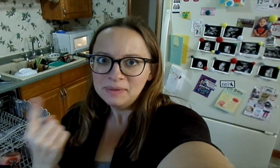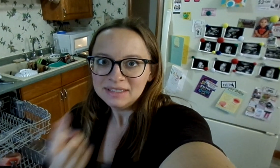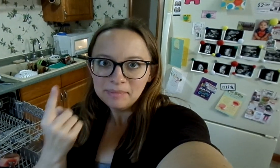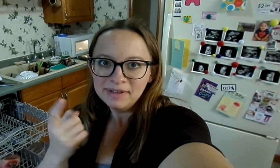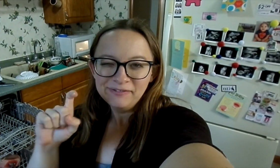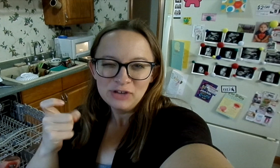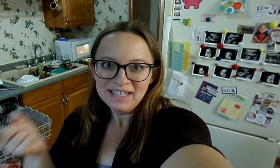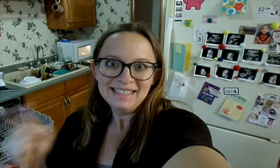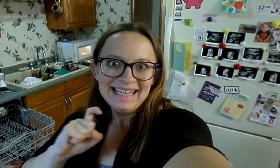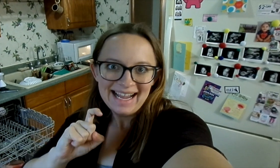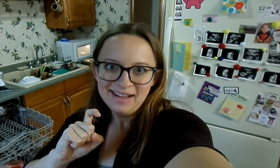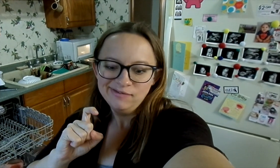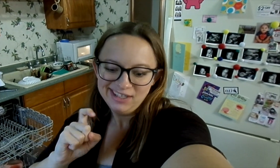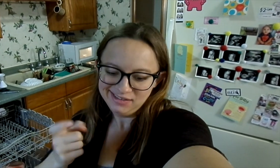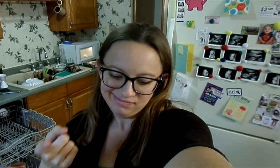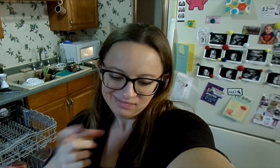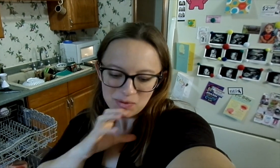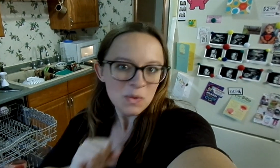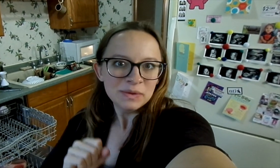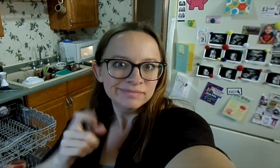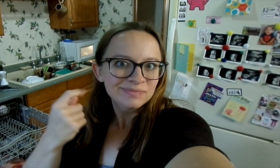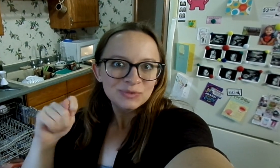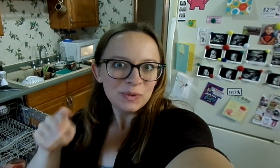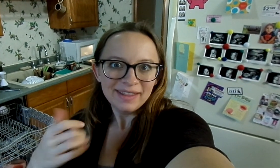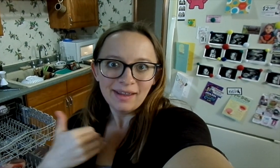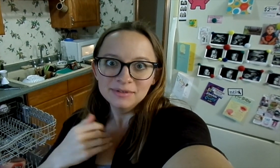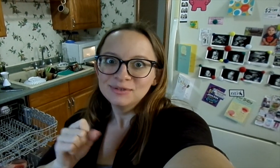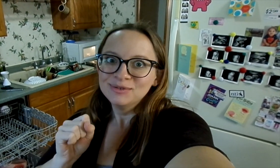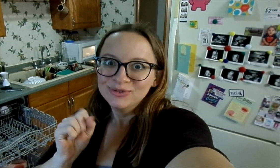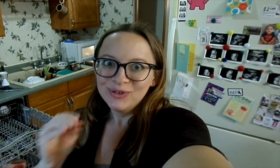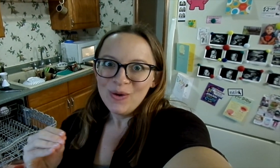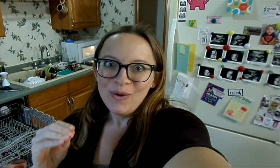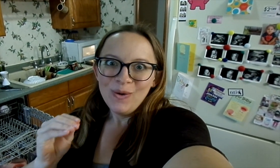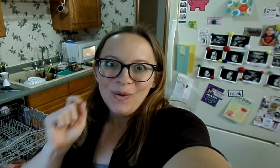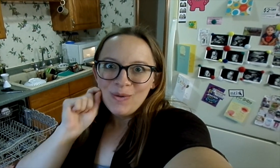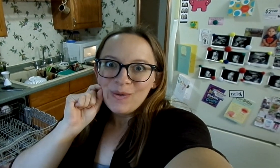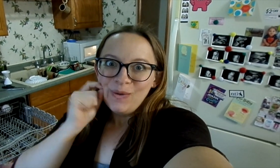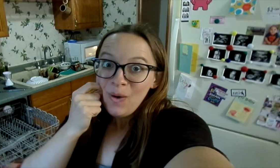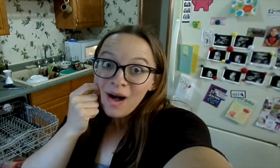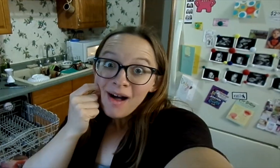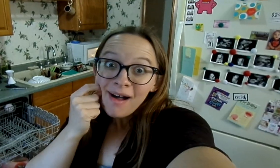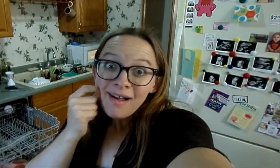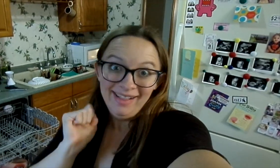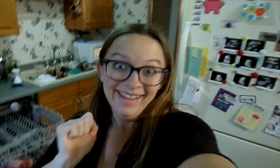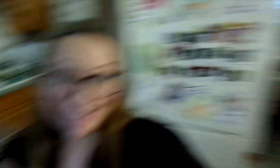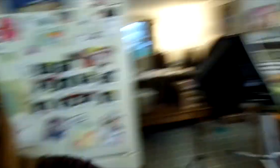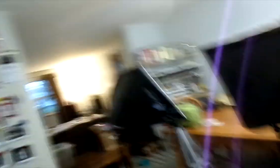I forgot to show you something a friend actually gave us. It's an old toy that they have. It's SO COOL!